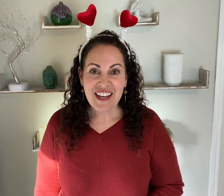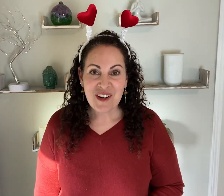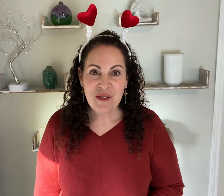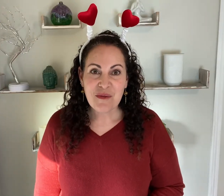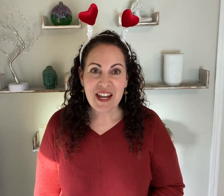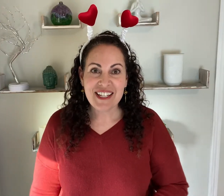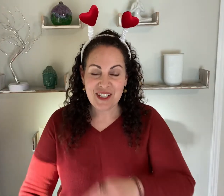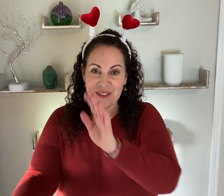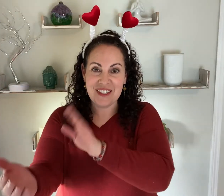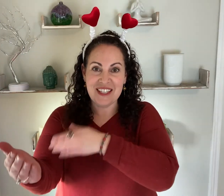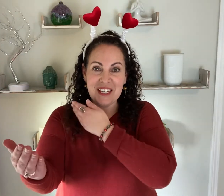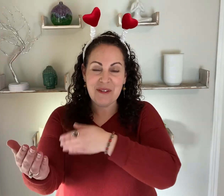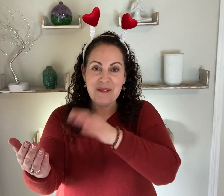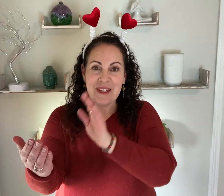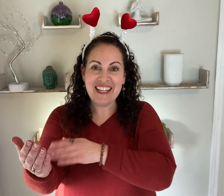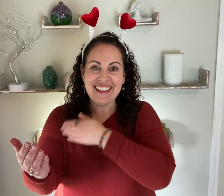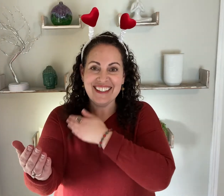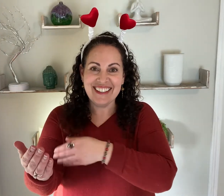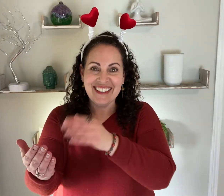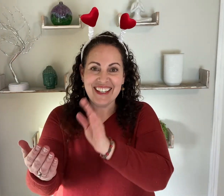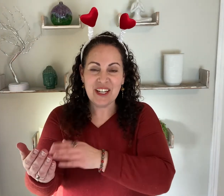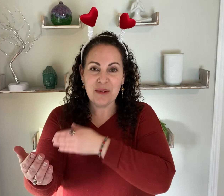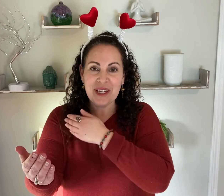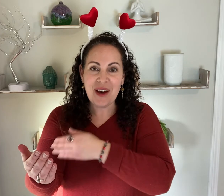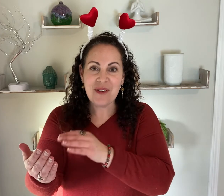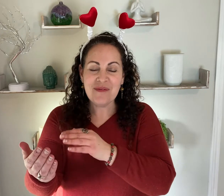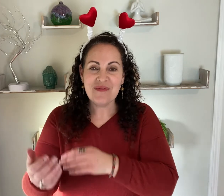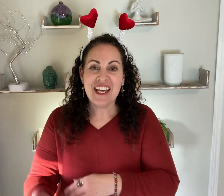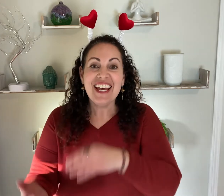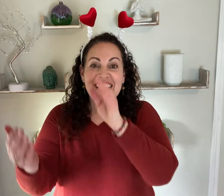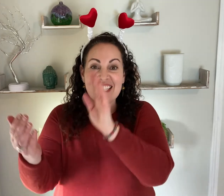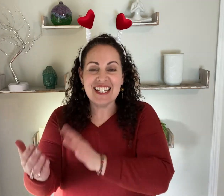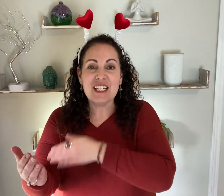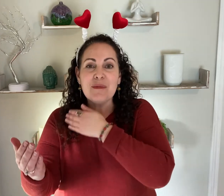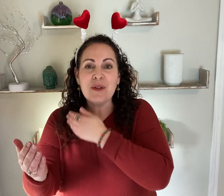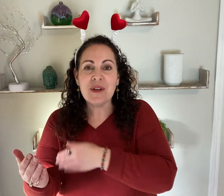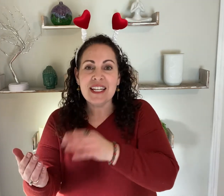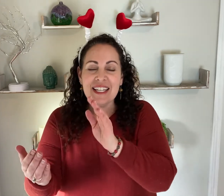Okay are you ready to sing with me? Here we go.